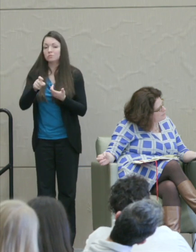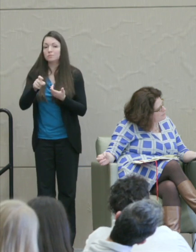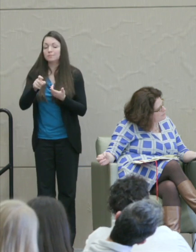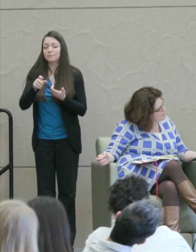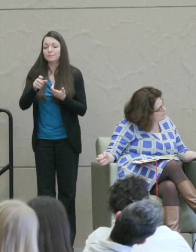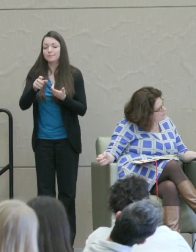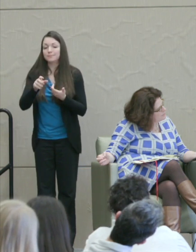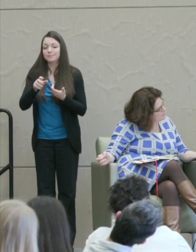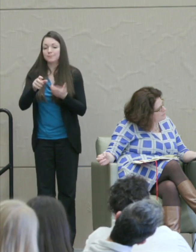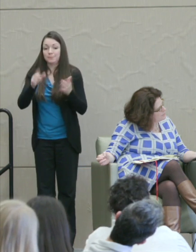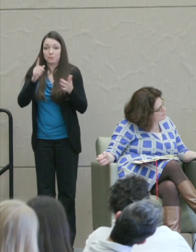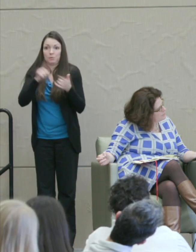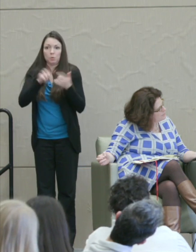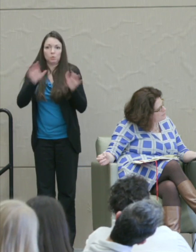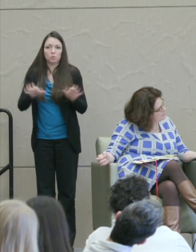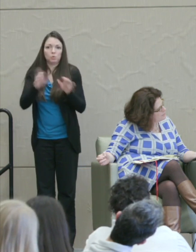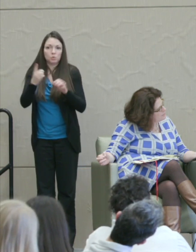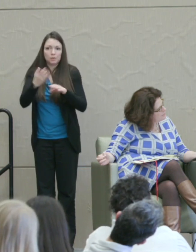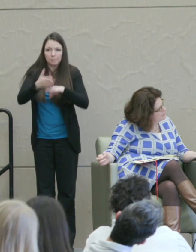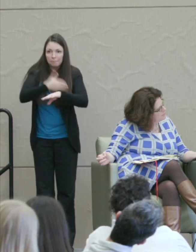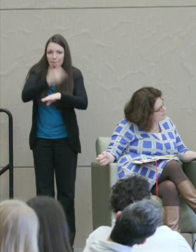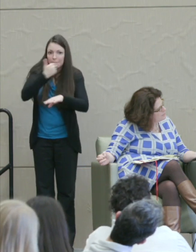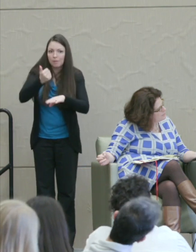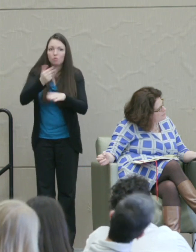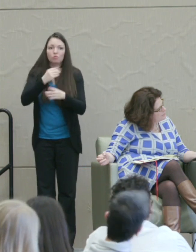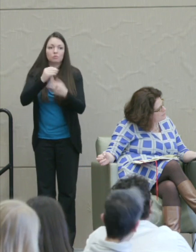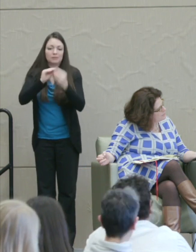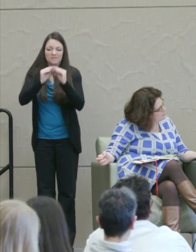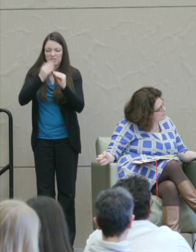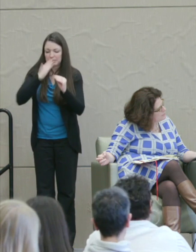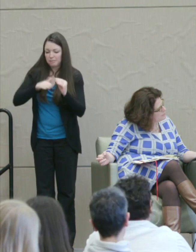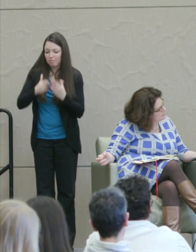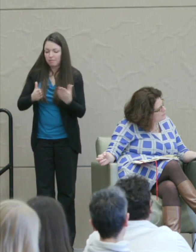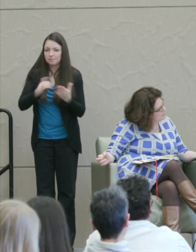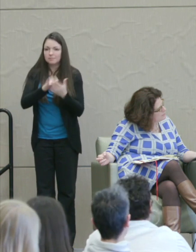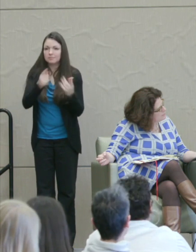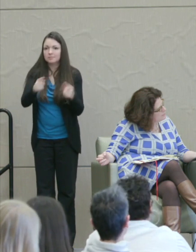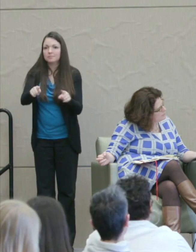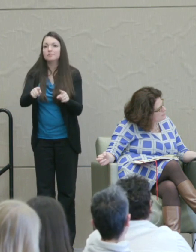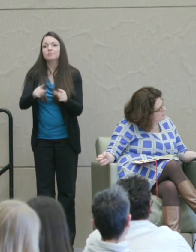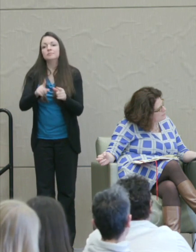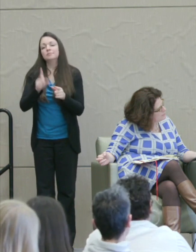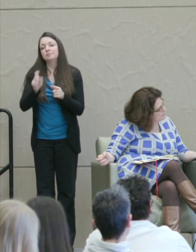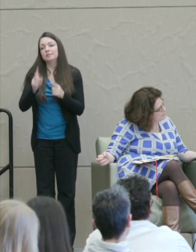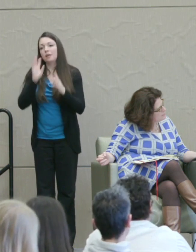better and fix the bad thing that occurred we do need hope.